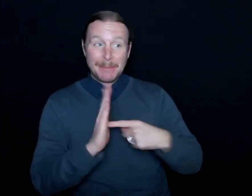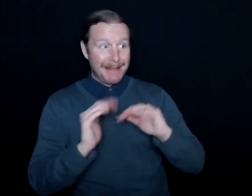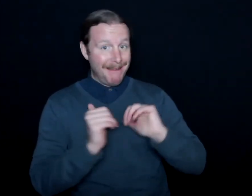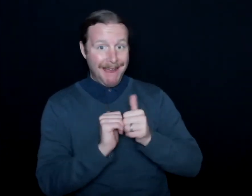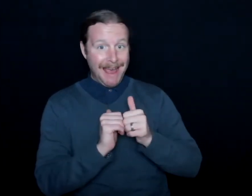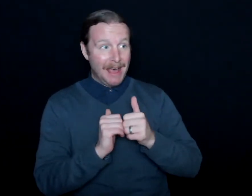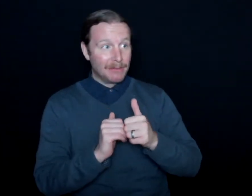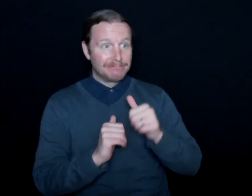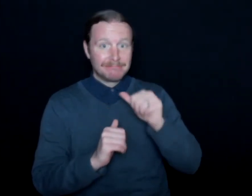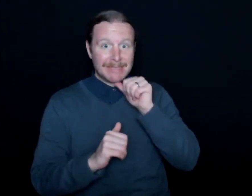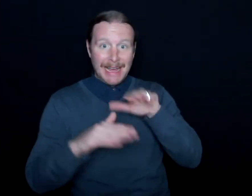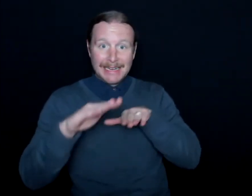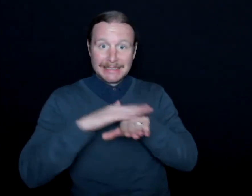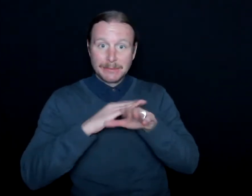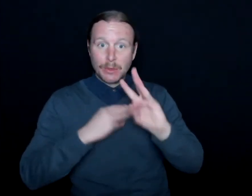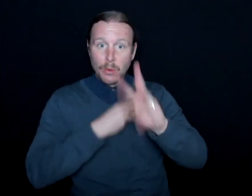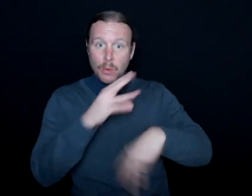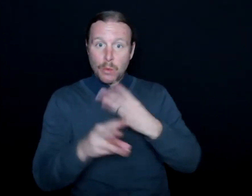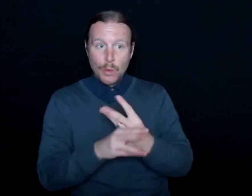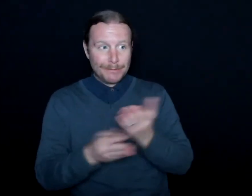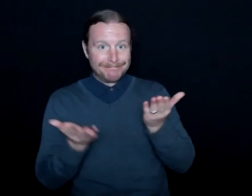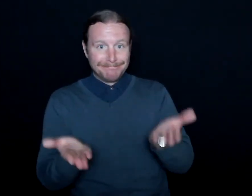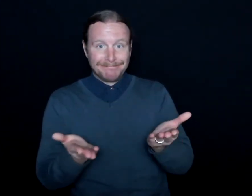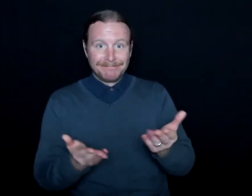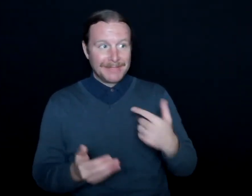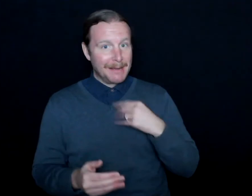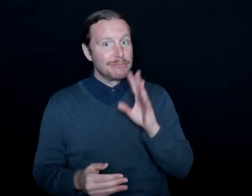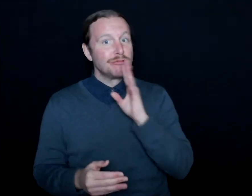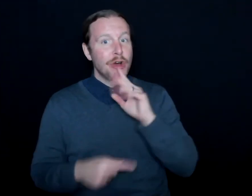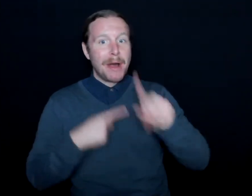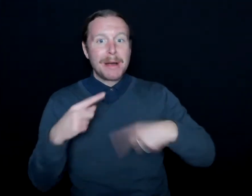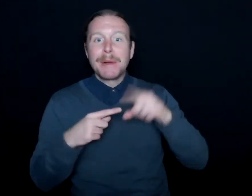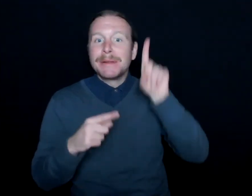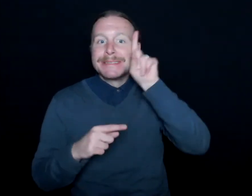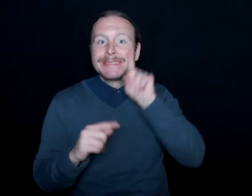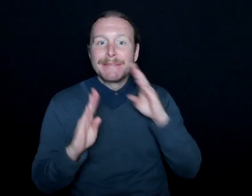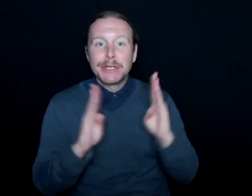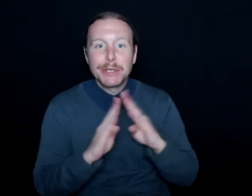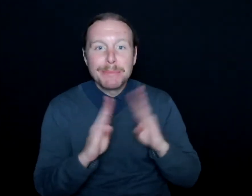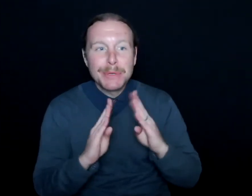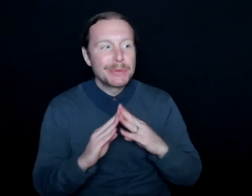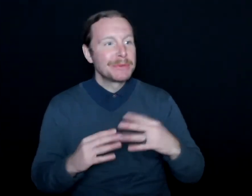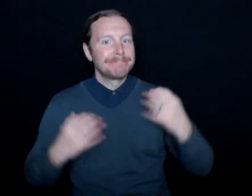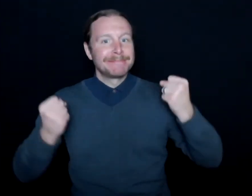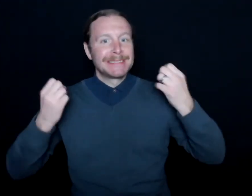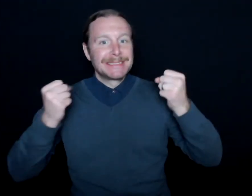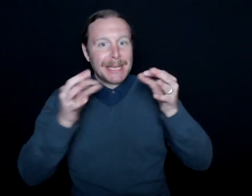inaccessible our world can be. I'm talking about the deaf community. I'm talking about American Sign Language.